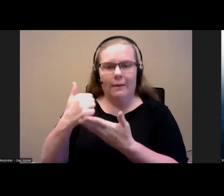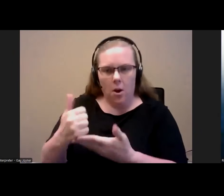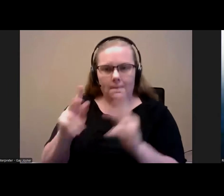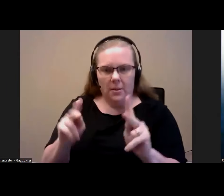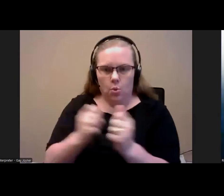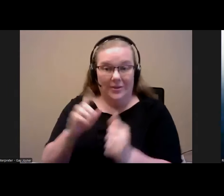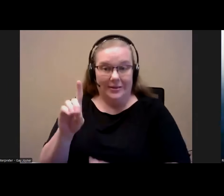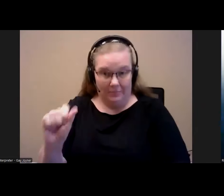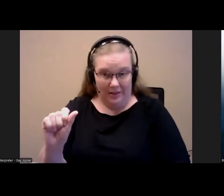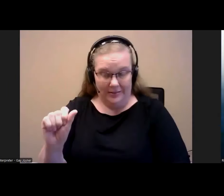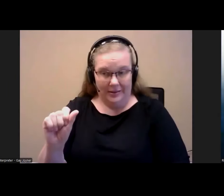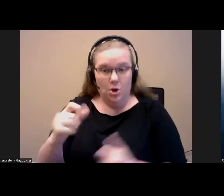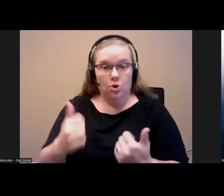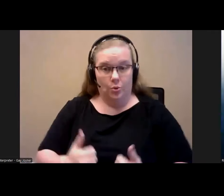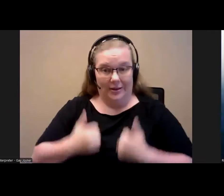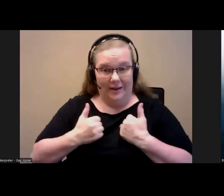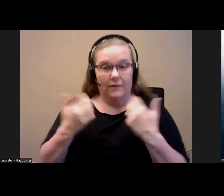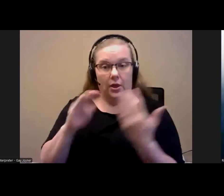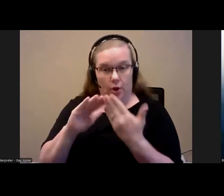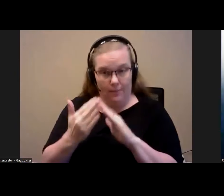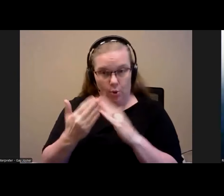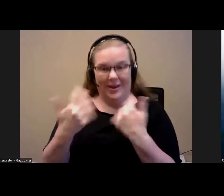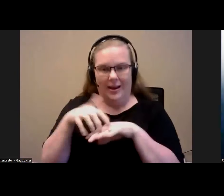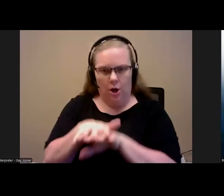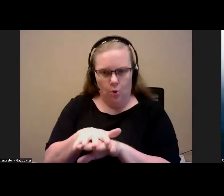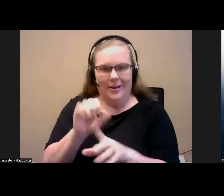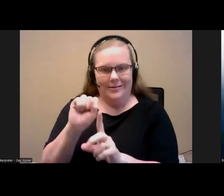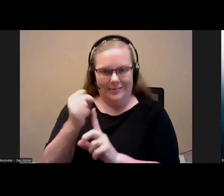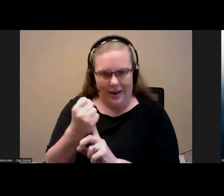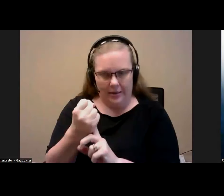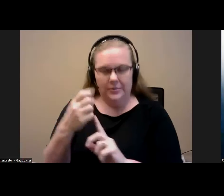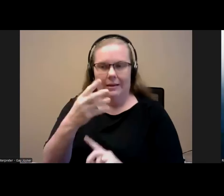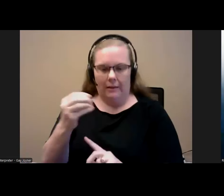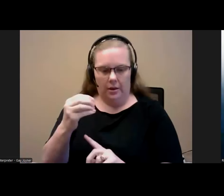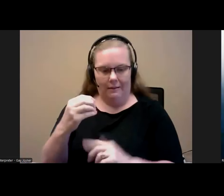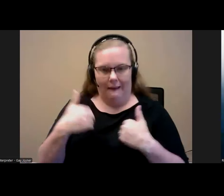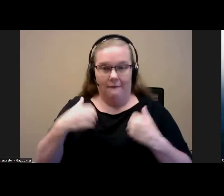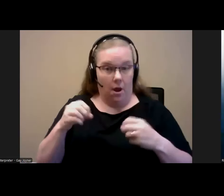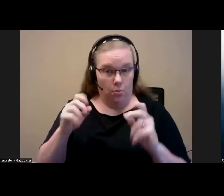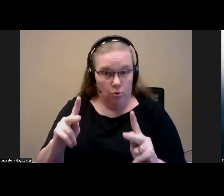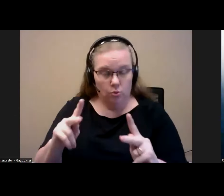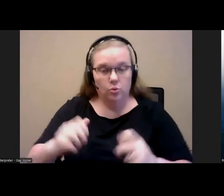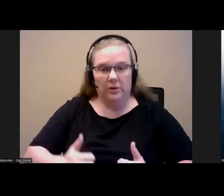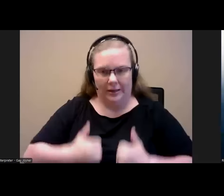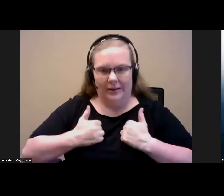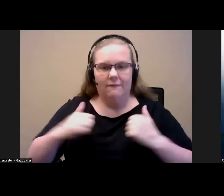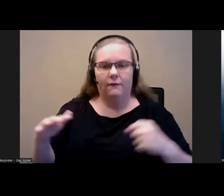the community and integrated settings and have opportunities to lead a fully integrated life.